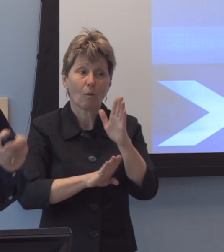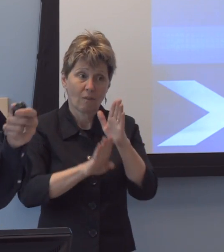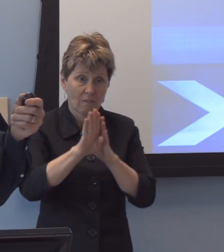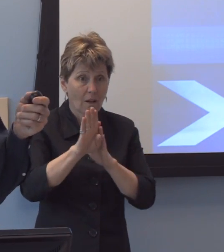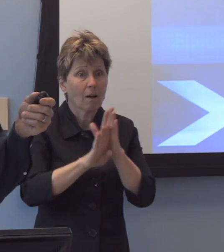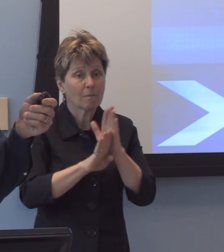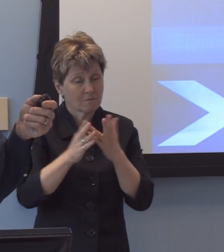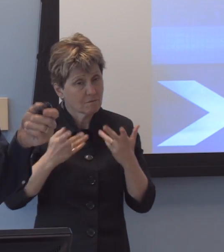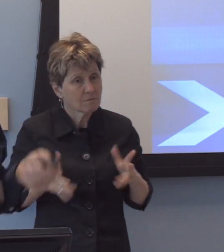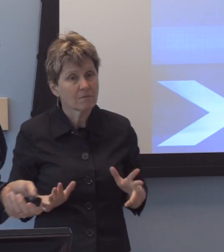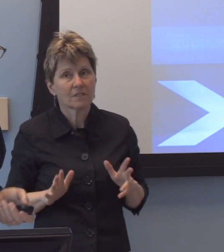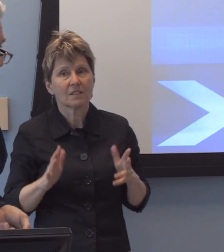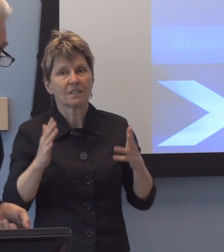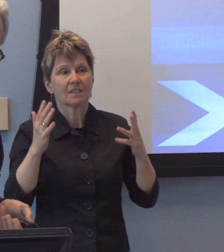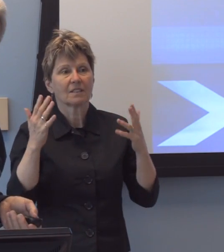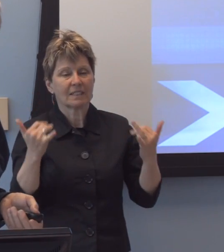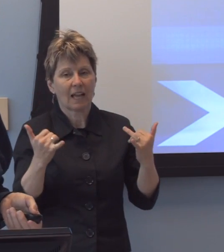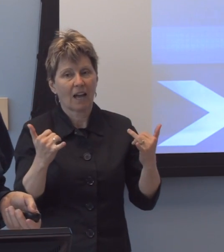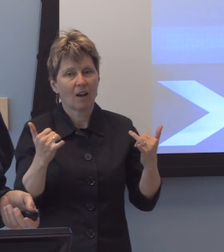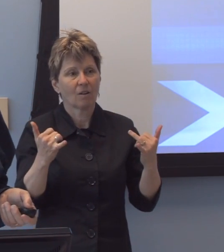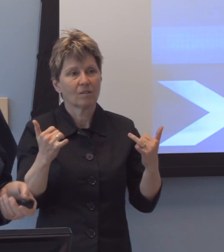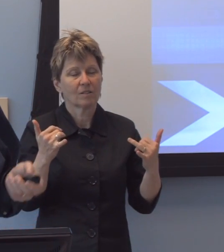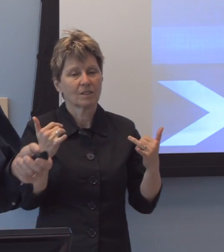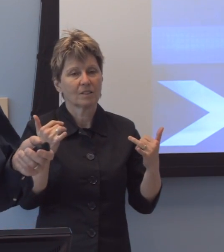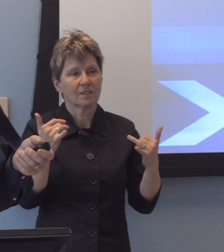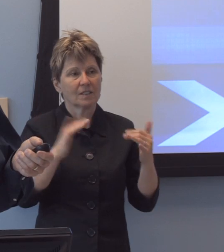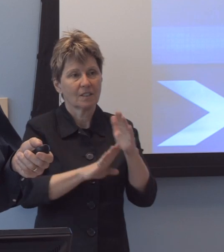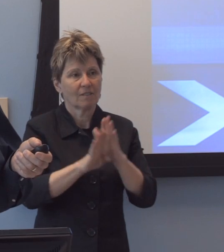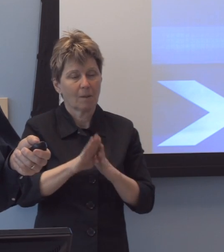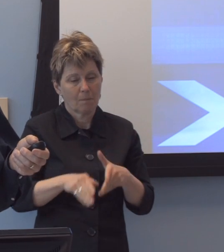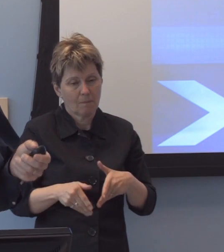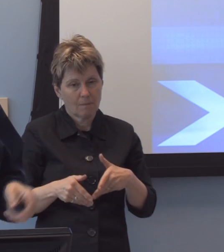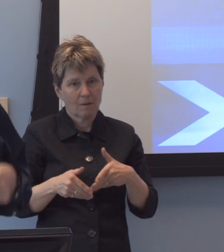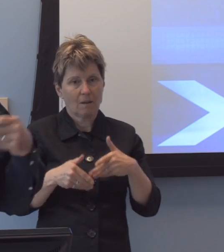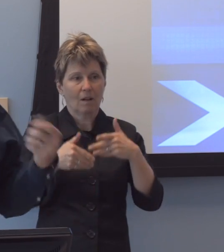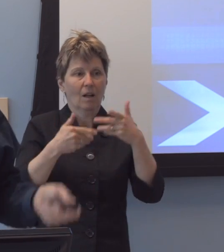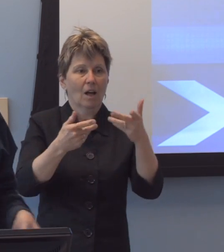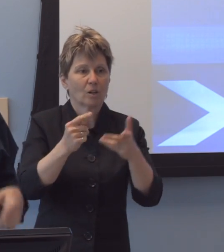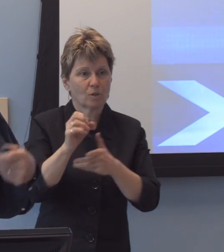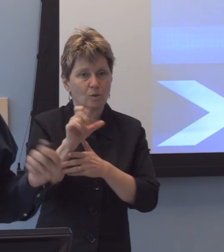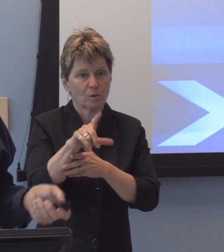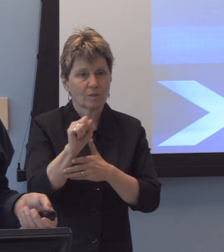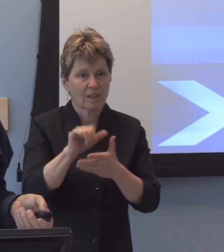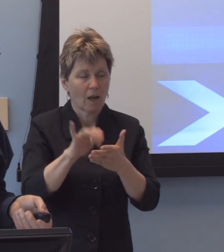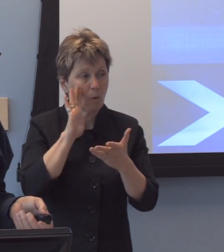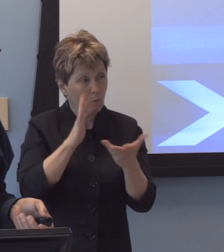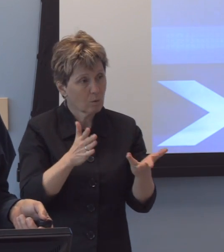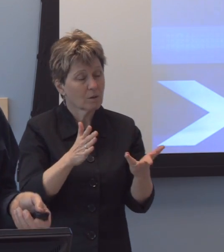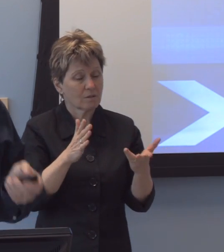We then developed authoring tools that, uh, would automate the design practices